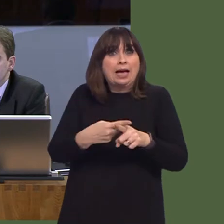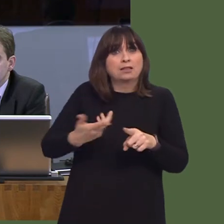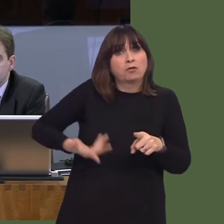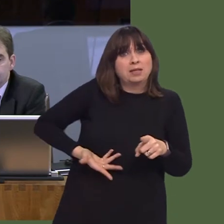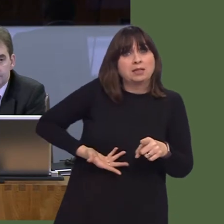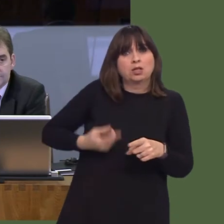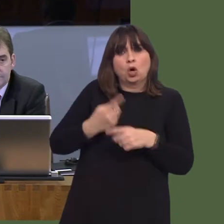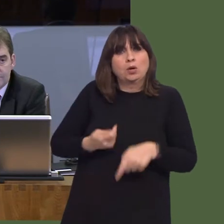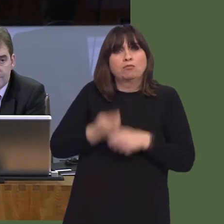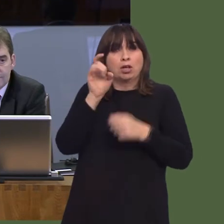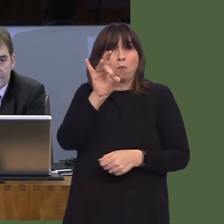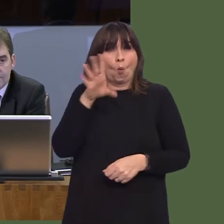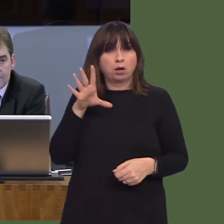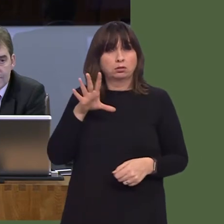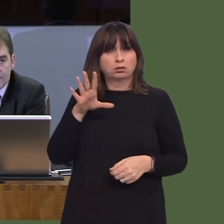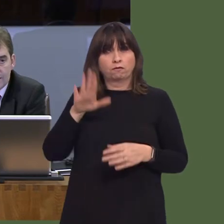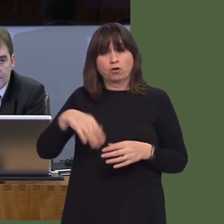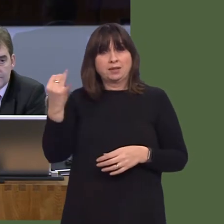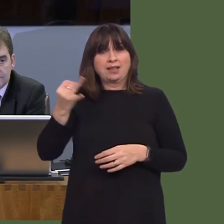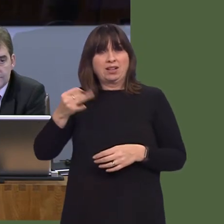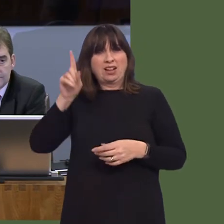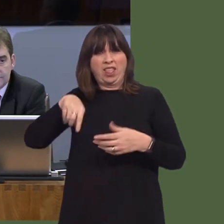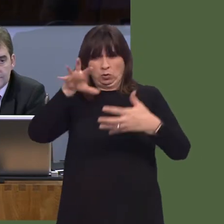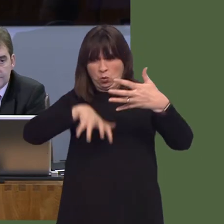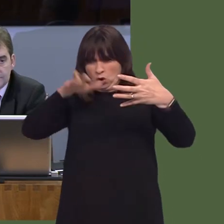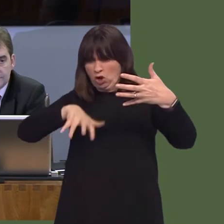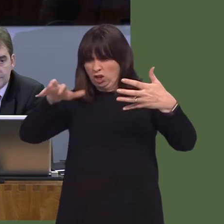delivered, with a view to delivering those services in the future.